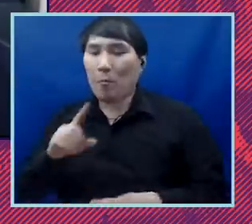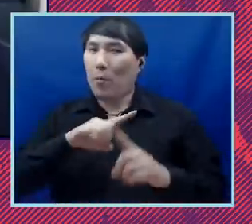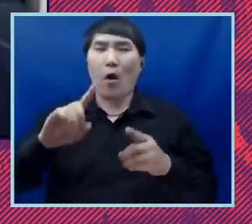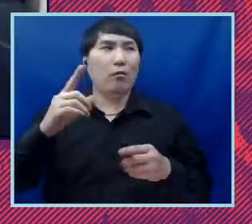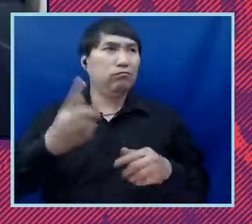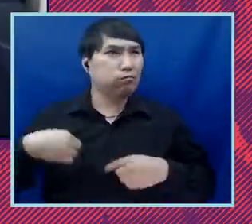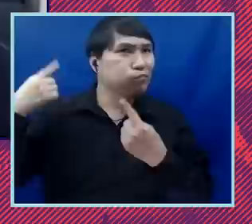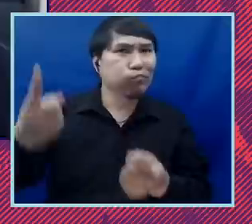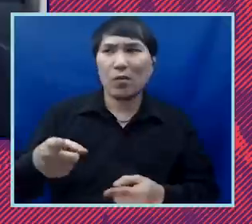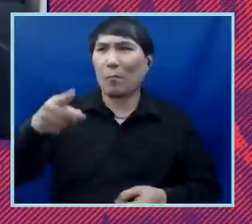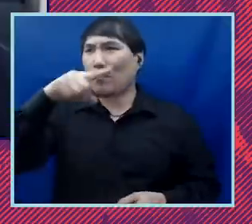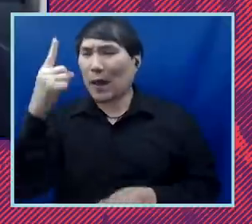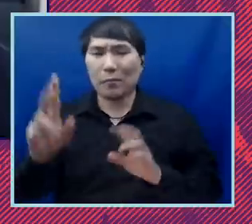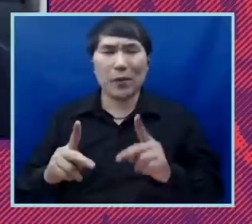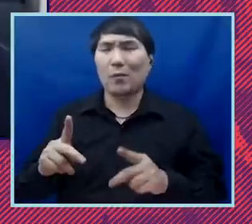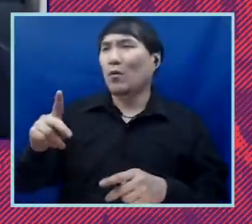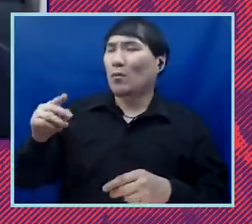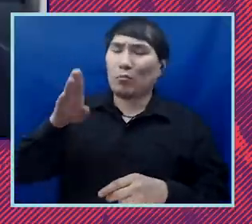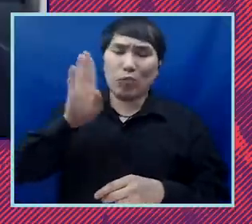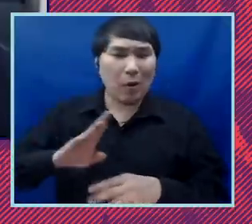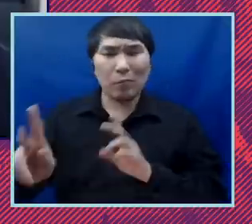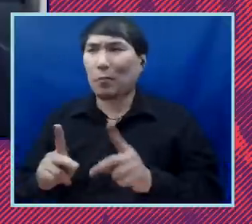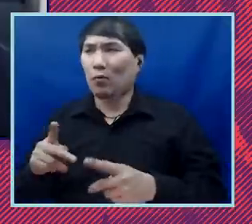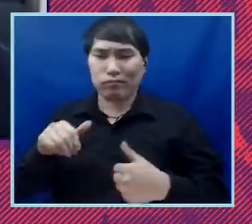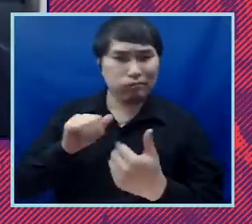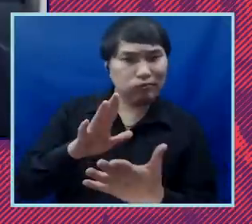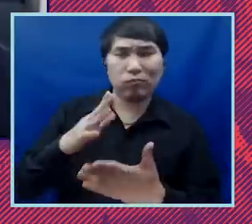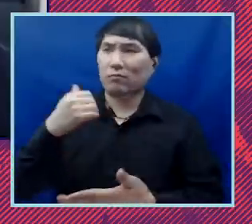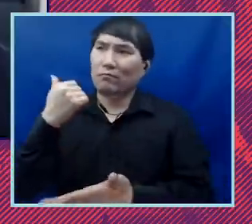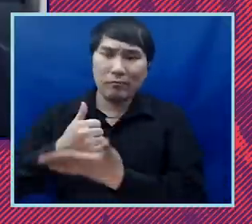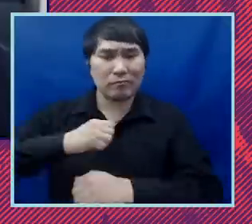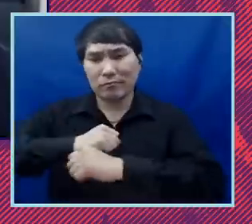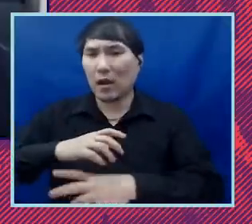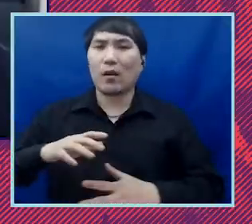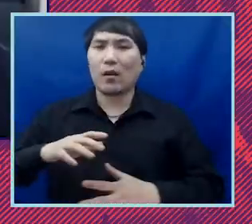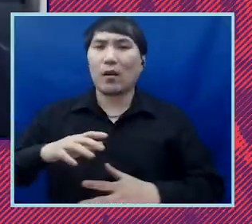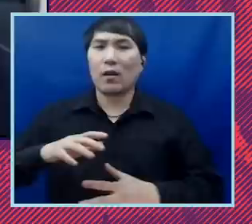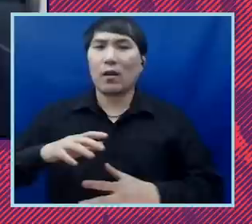we're doing now is kind of really leaning in with a level of intentionality across our respective